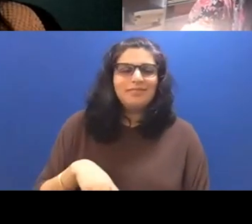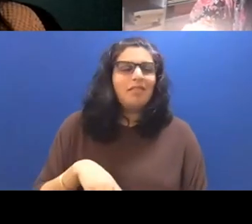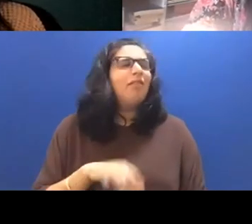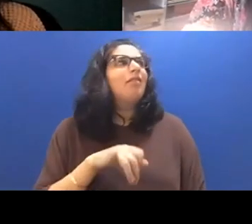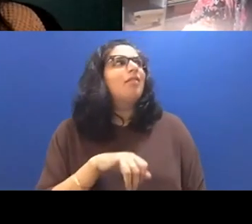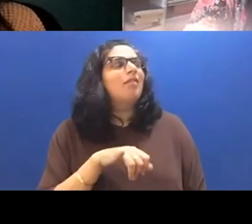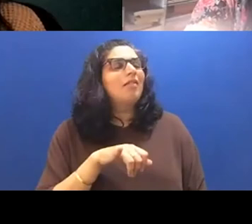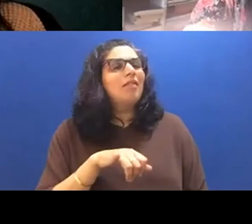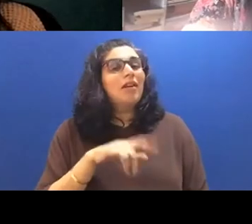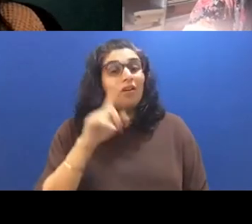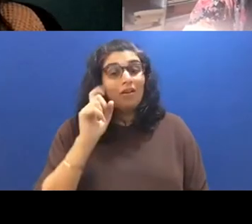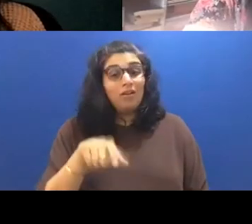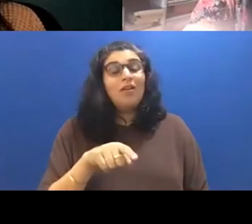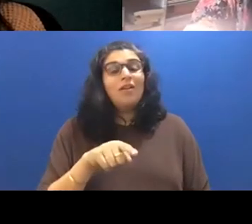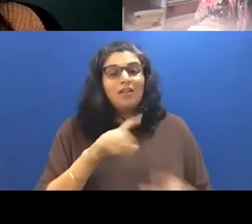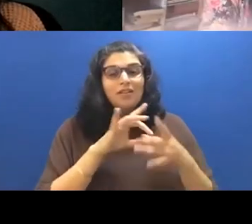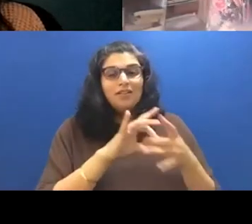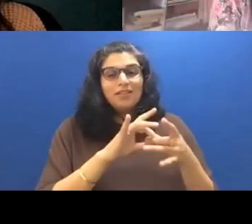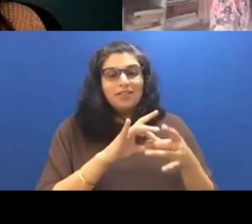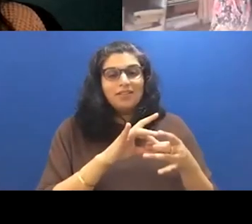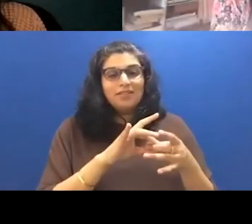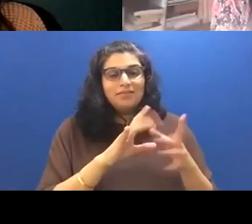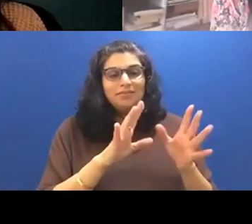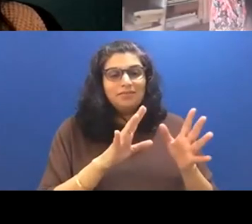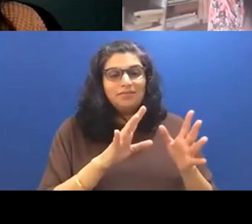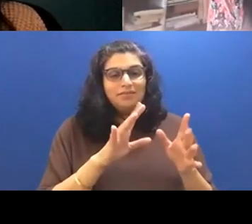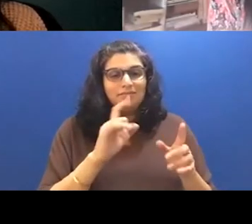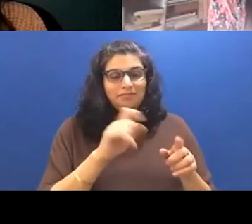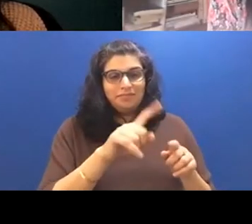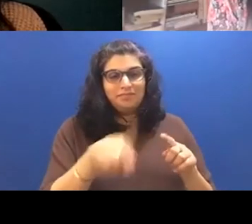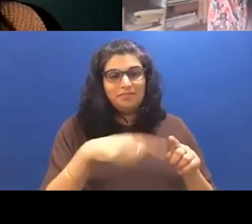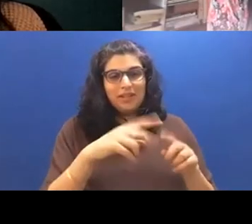the question I'm going to ask it's, I'm going to ask you about your title. And it kind of